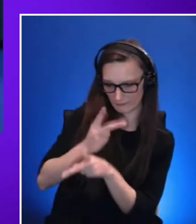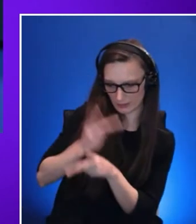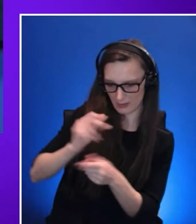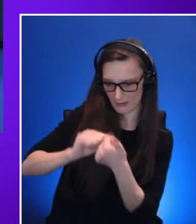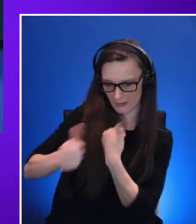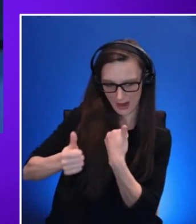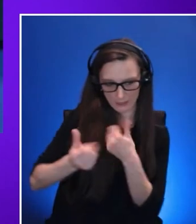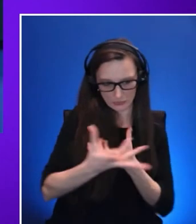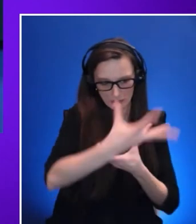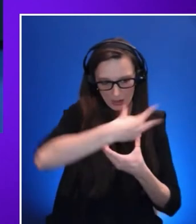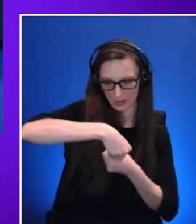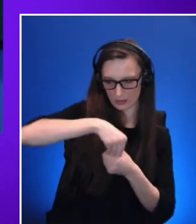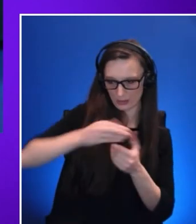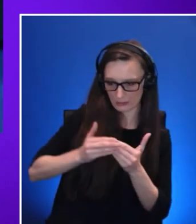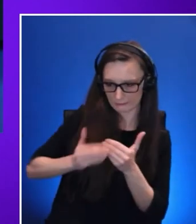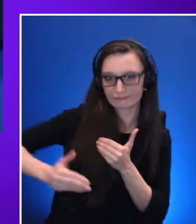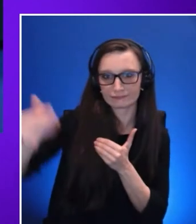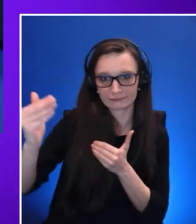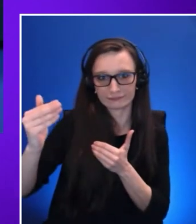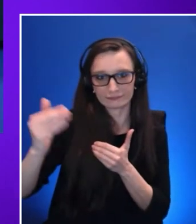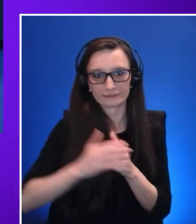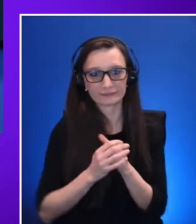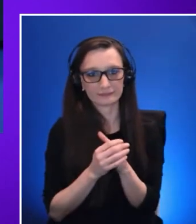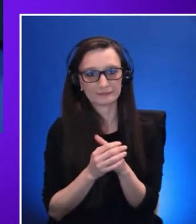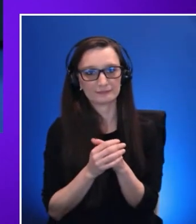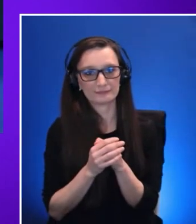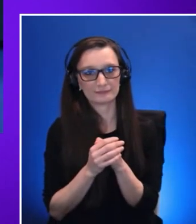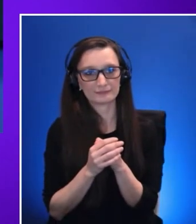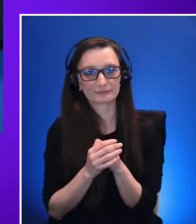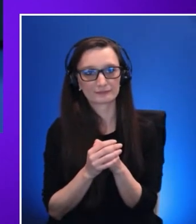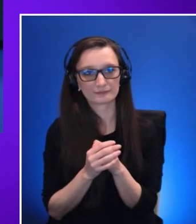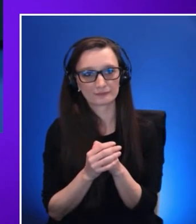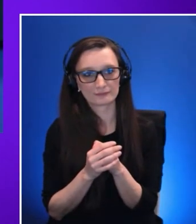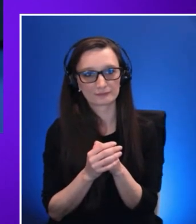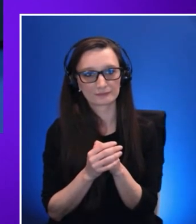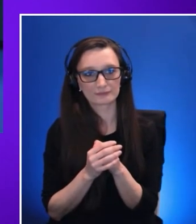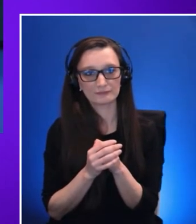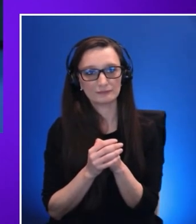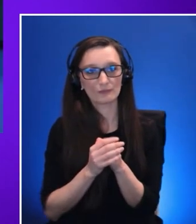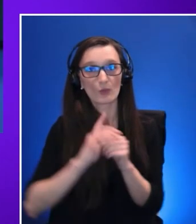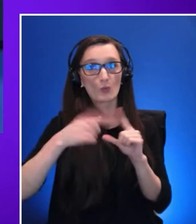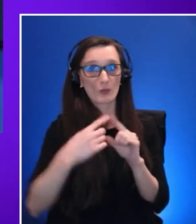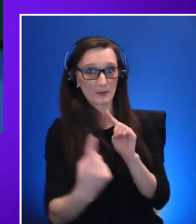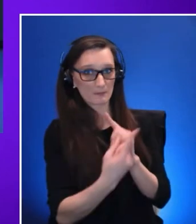We implement the cadence to meet with those focus groups with continual feedback and discussion.